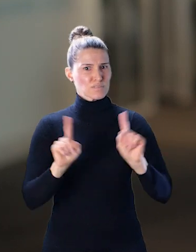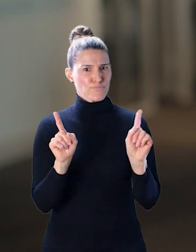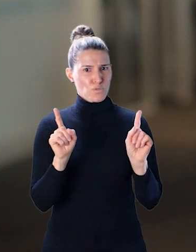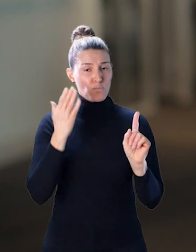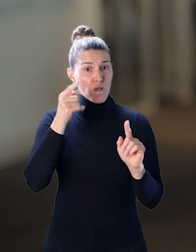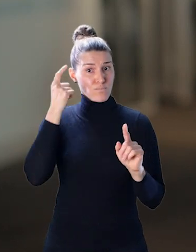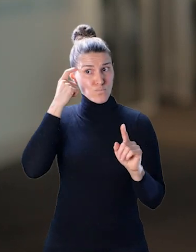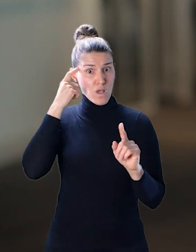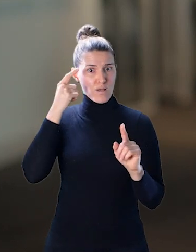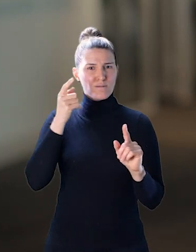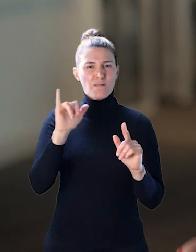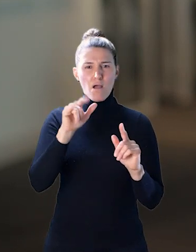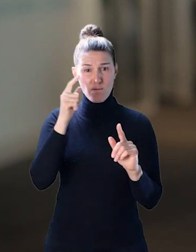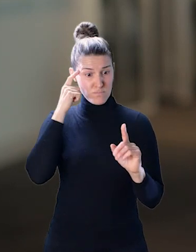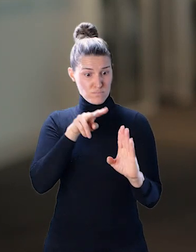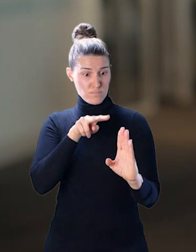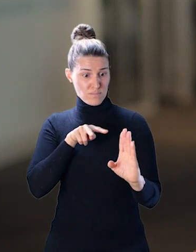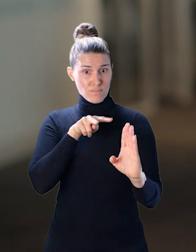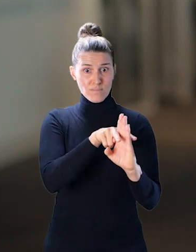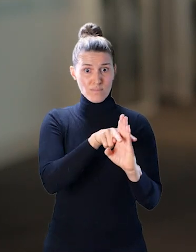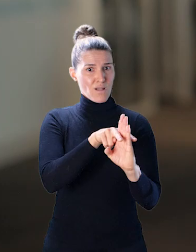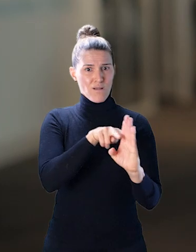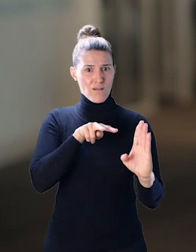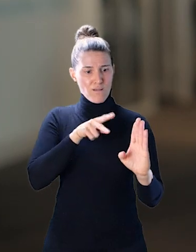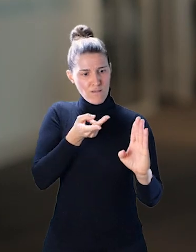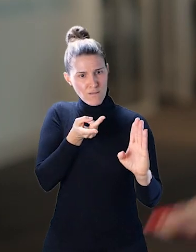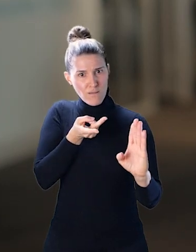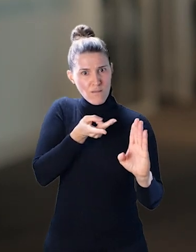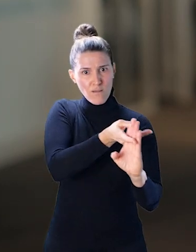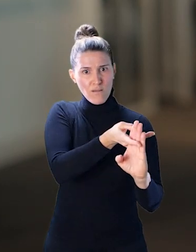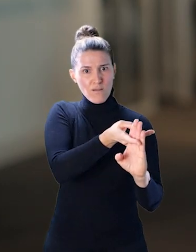brain that instead of just going straight to the plug, they kind of twist and turn and then go to the plug.